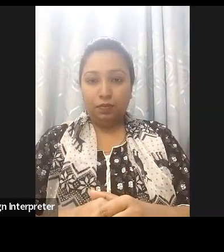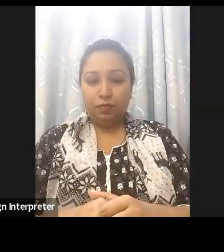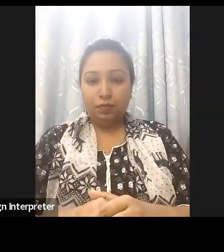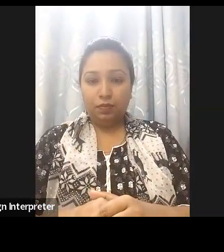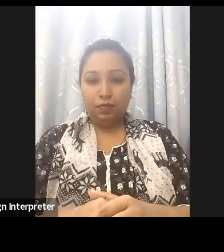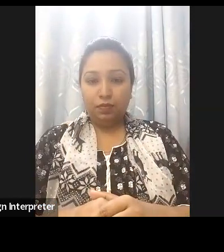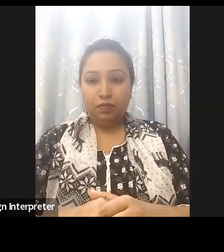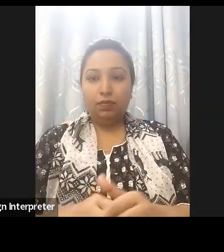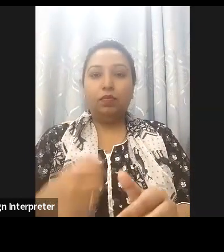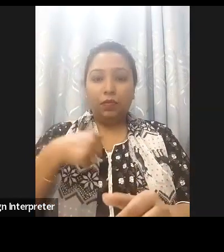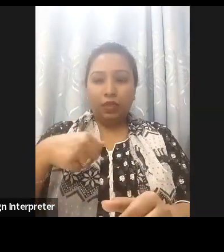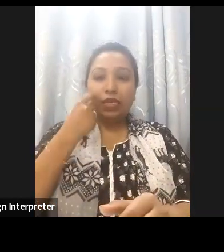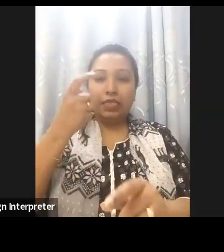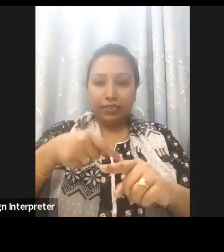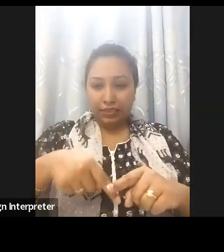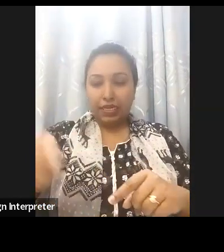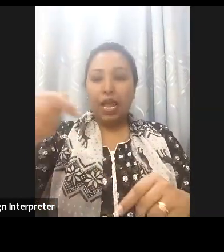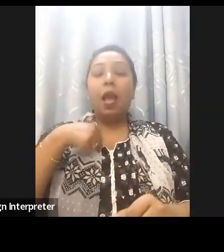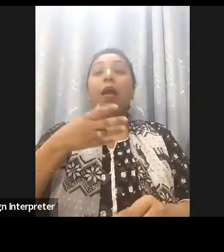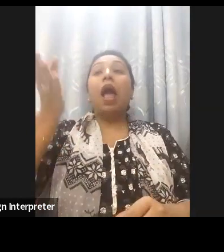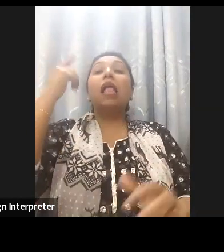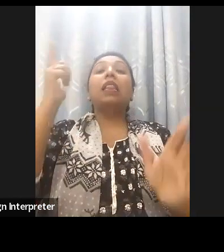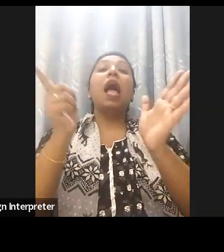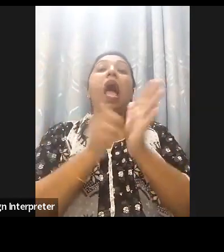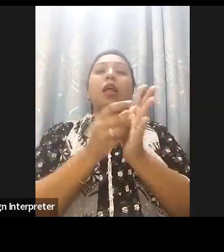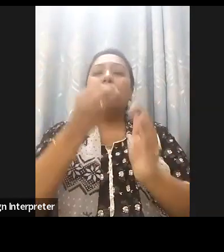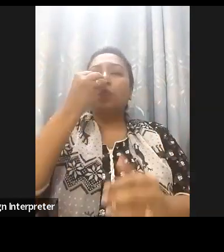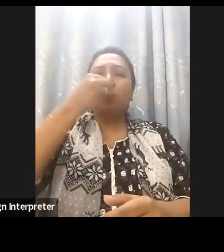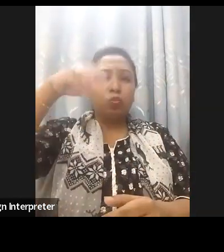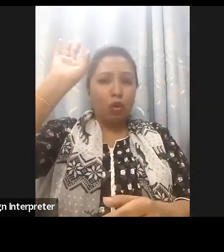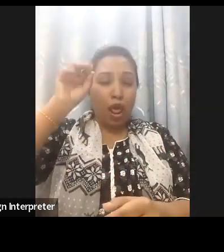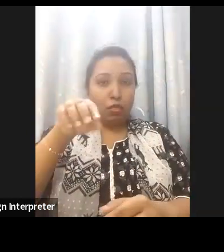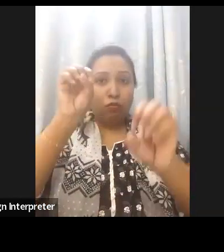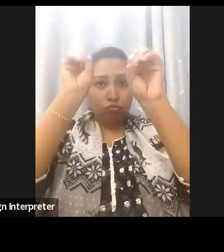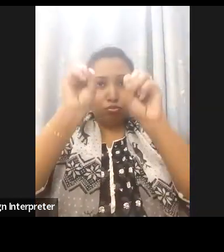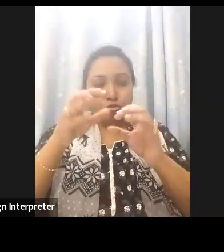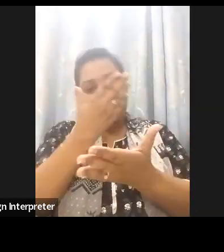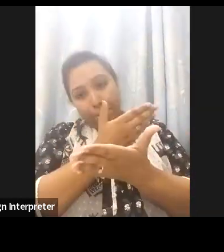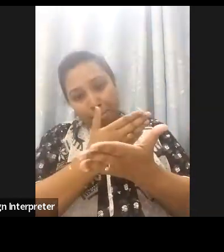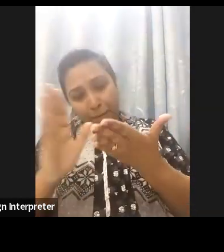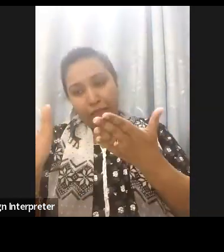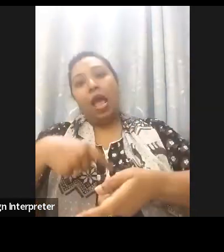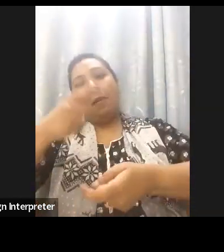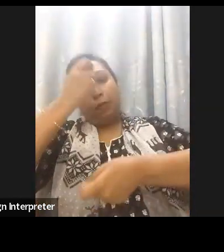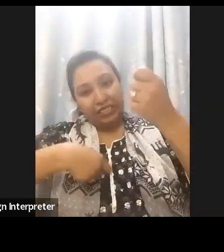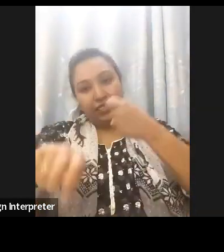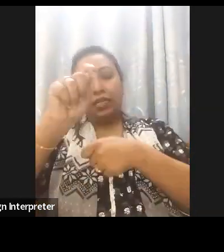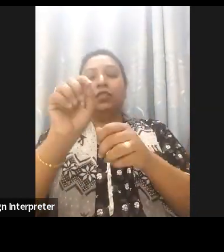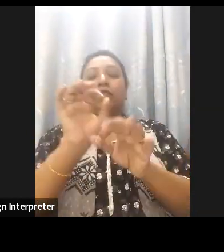our law that is already drafted, it based on the Marrakesh copyright law is already,